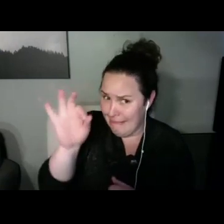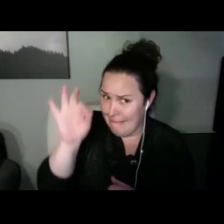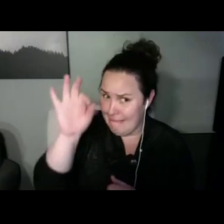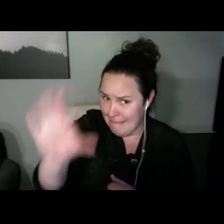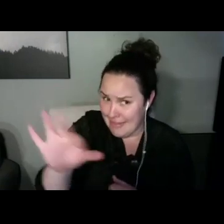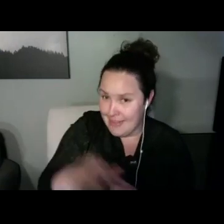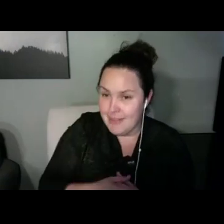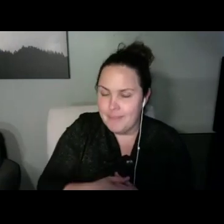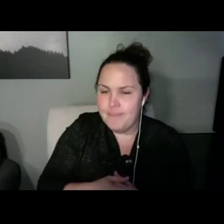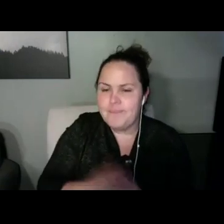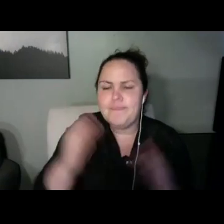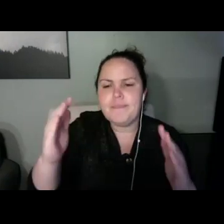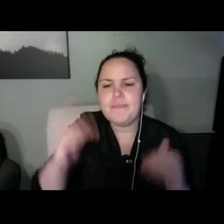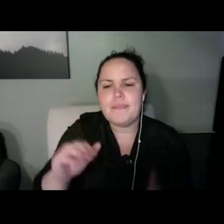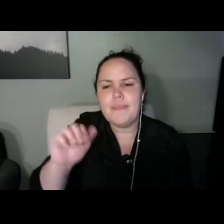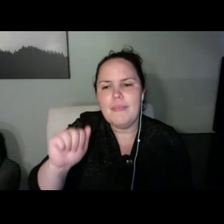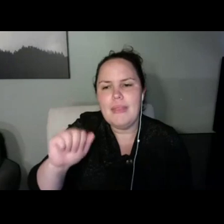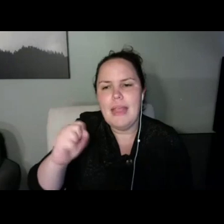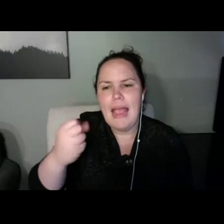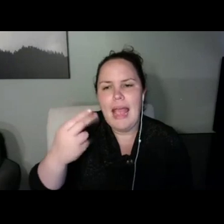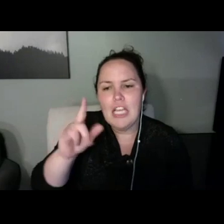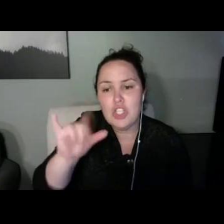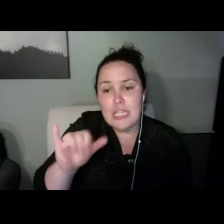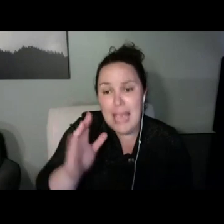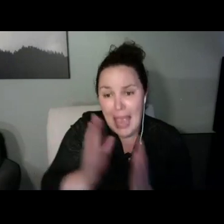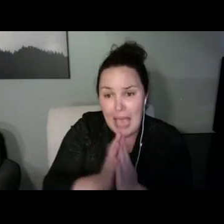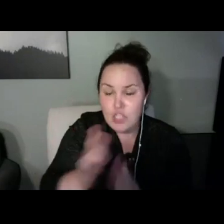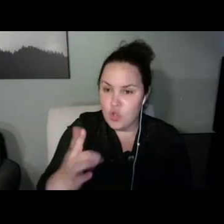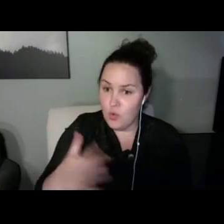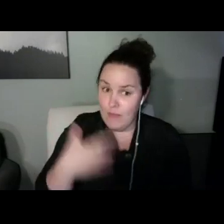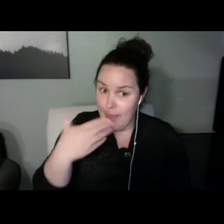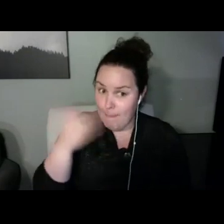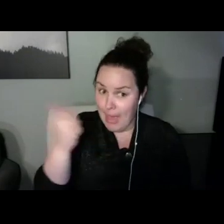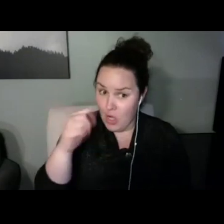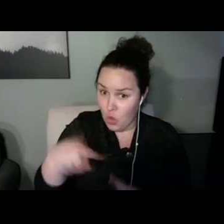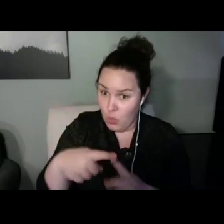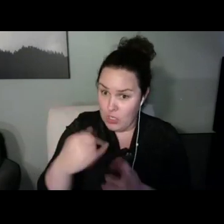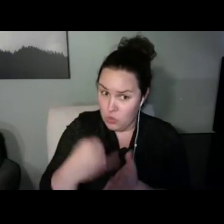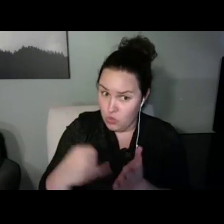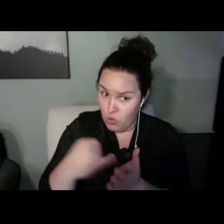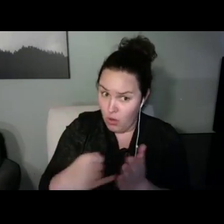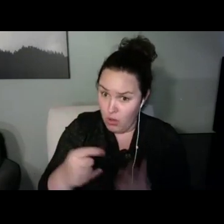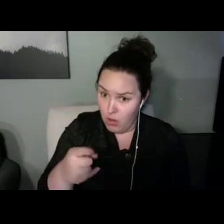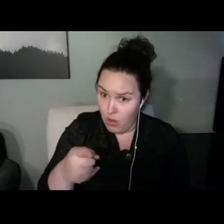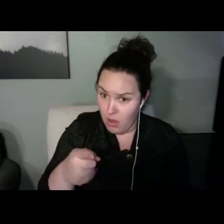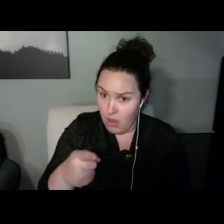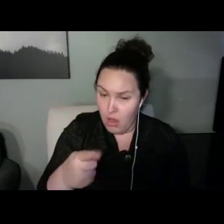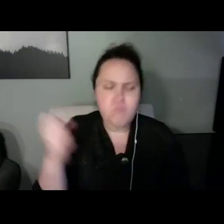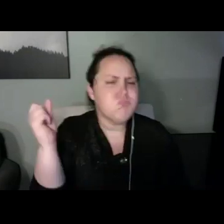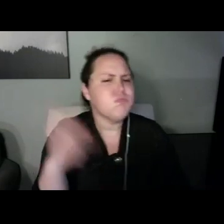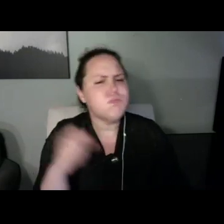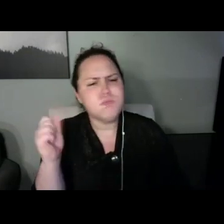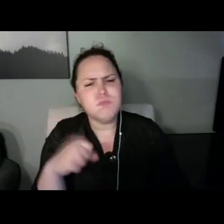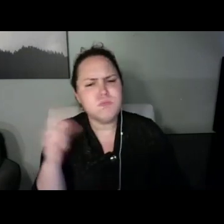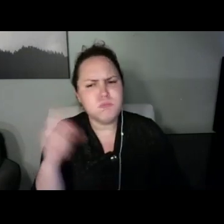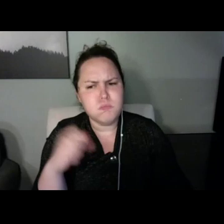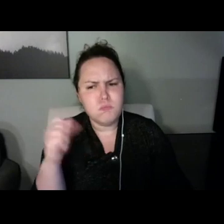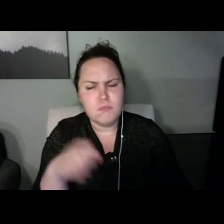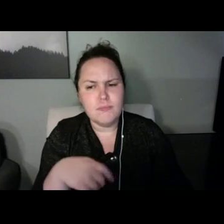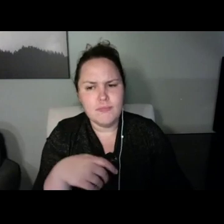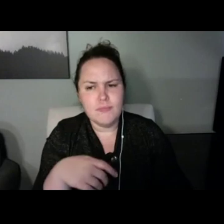She couldn't see enough because she was diagnosed late as being legally blind at 15.